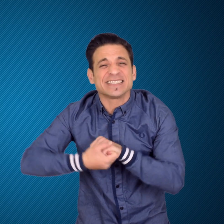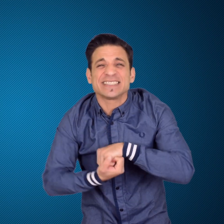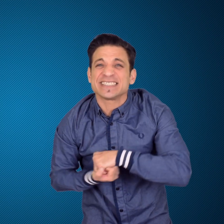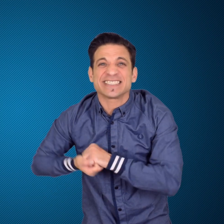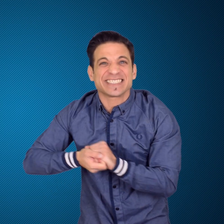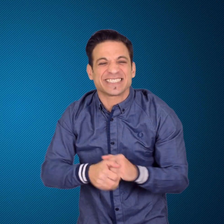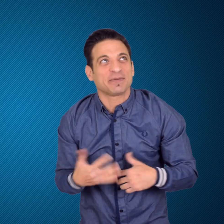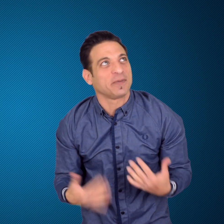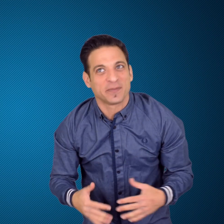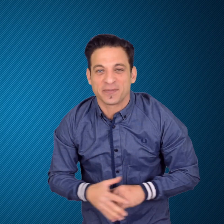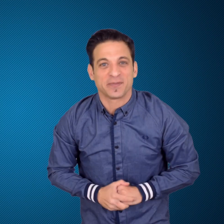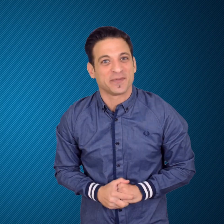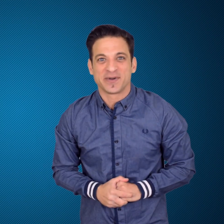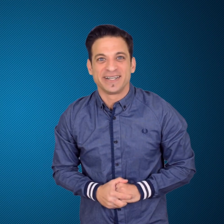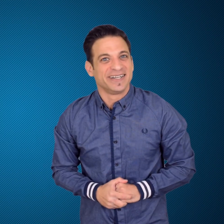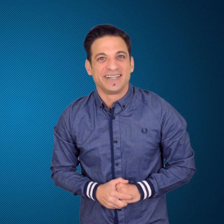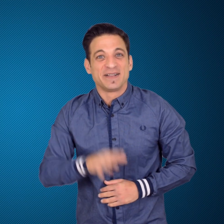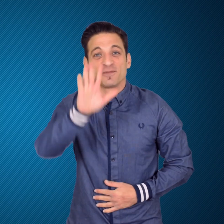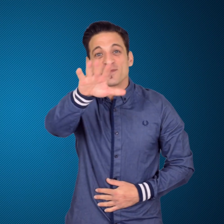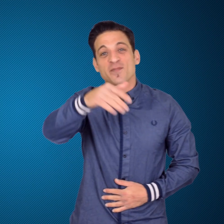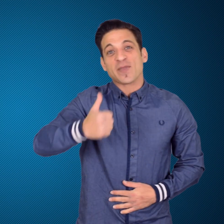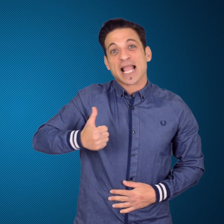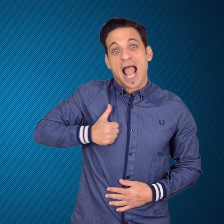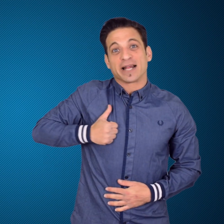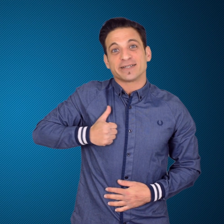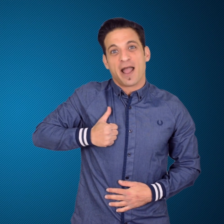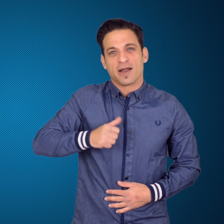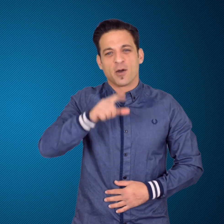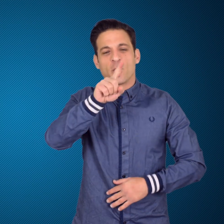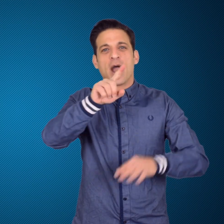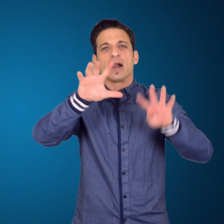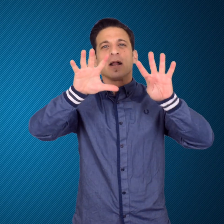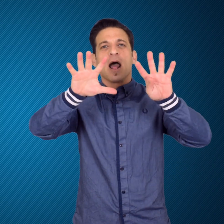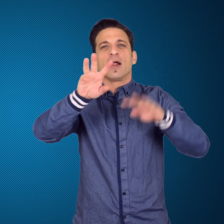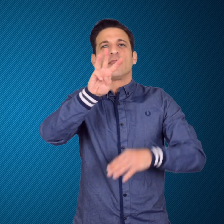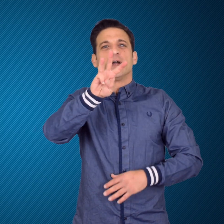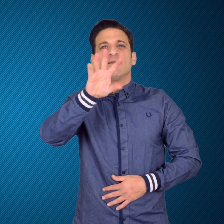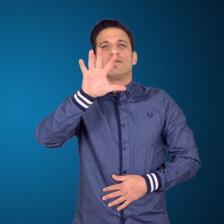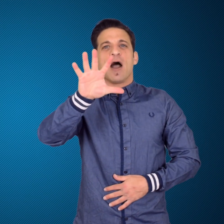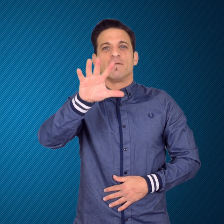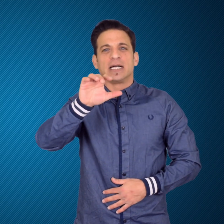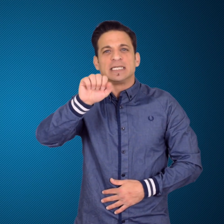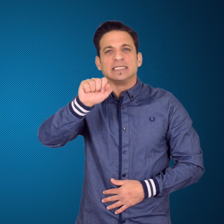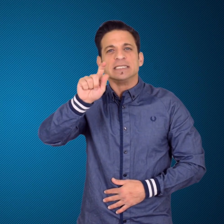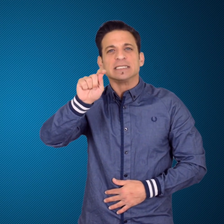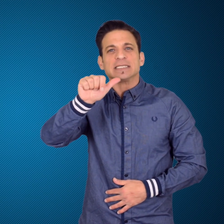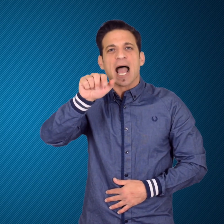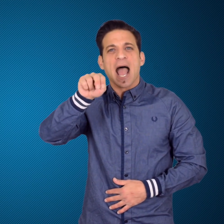a Stanley Cup semi-final playoff lasted 176 minutes and 30 minutes.